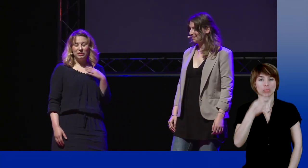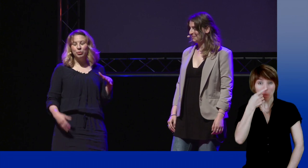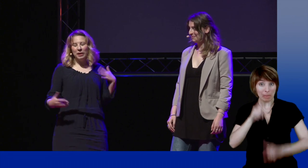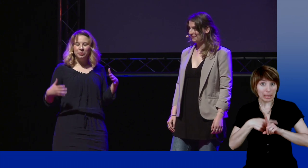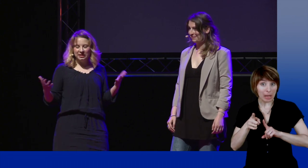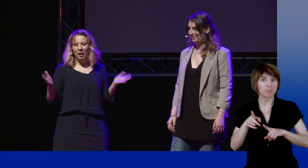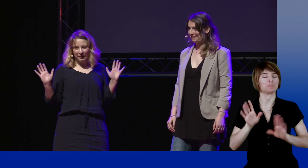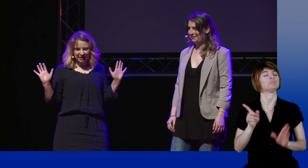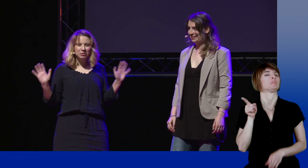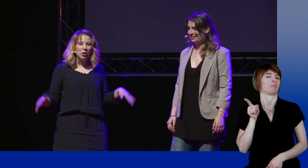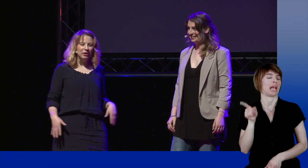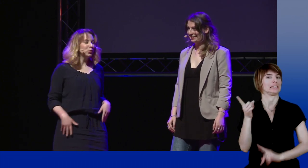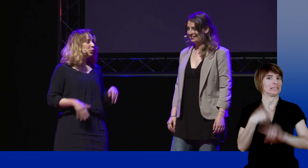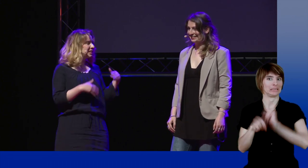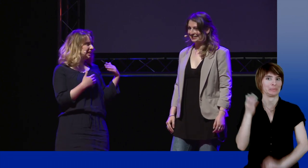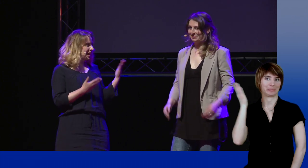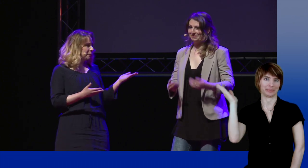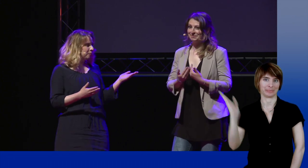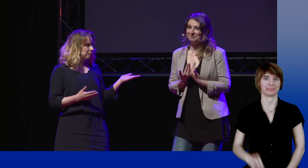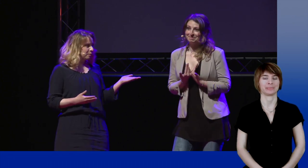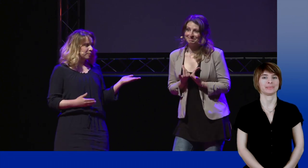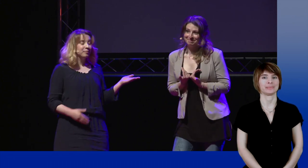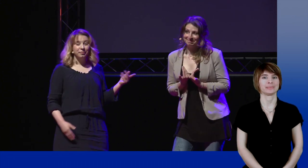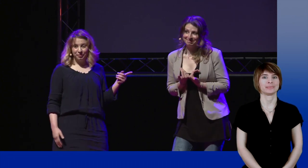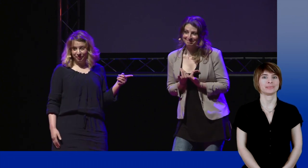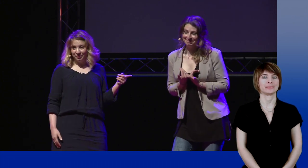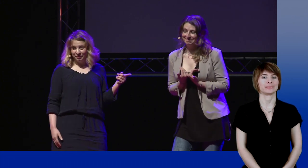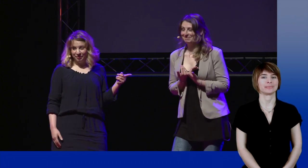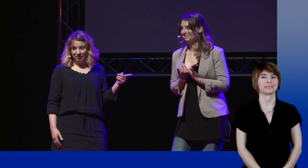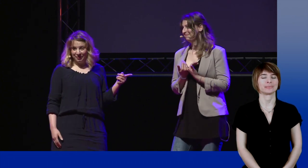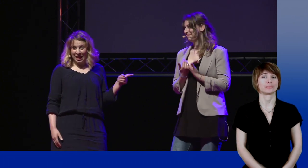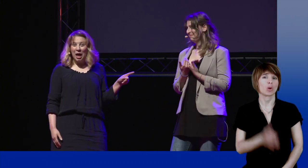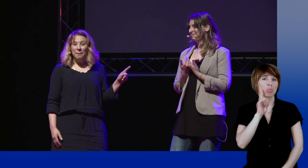This may look odd, but Nadine Morano's sign is...